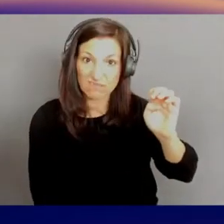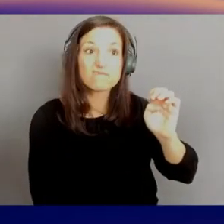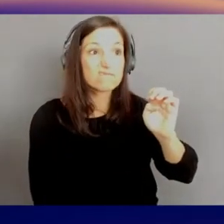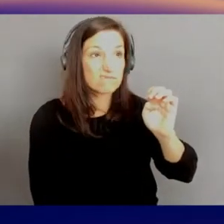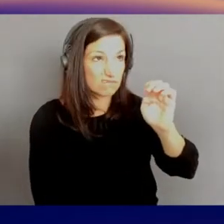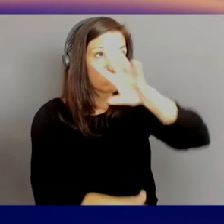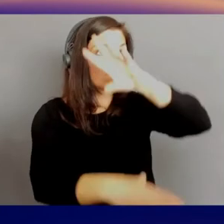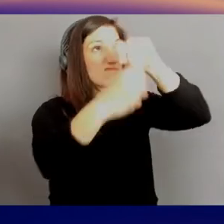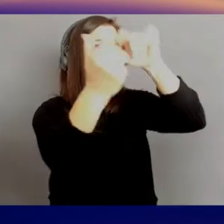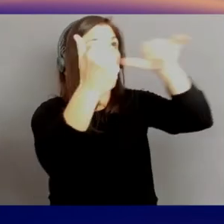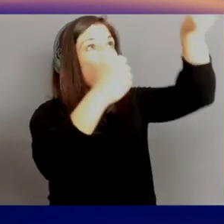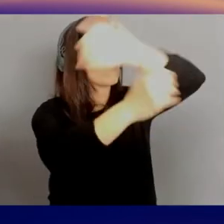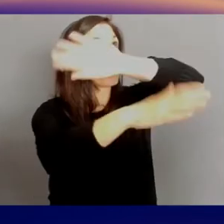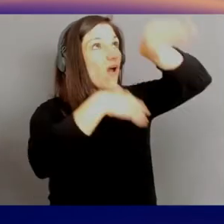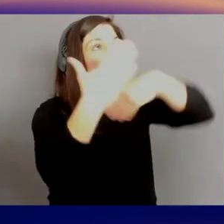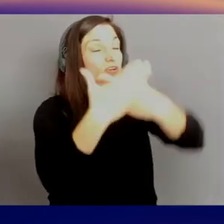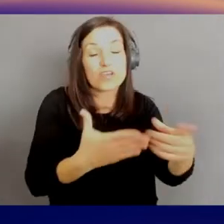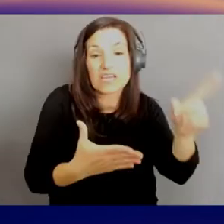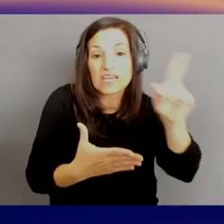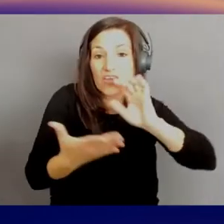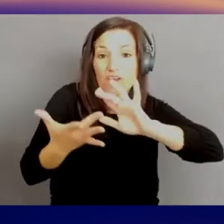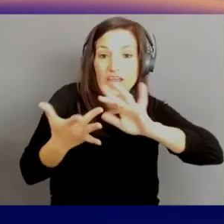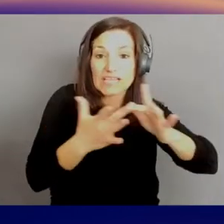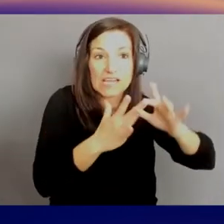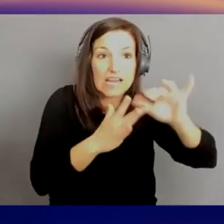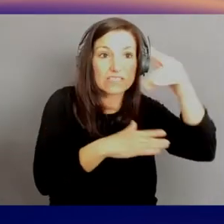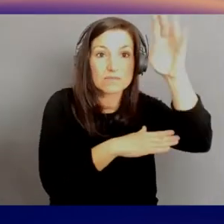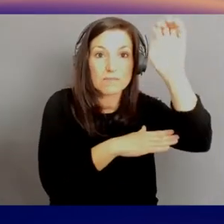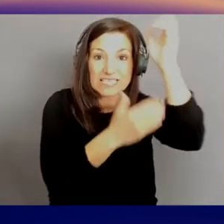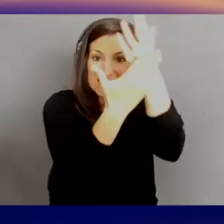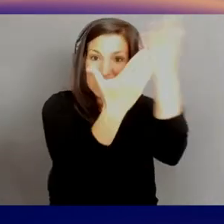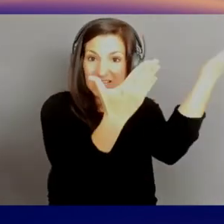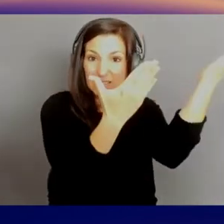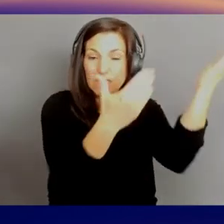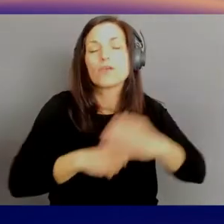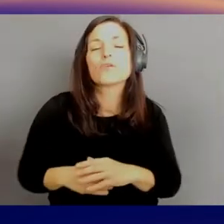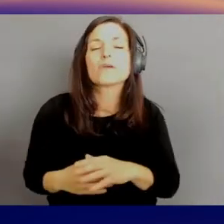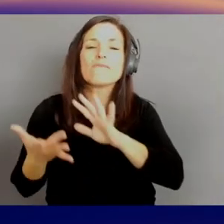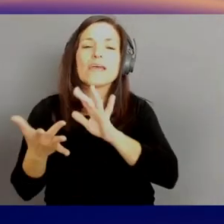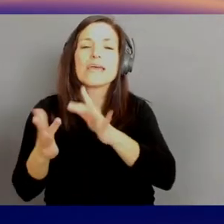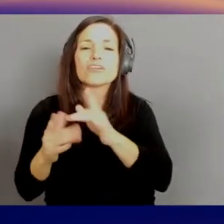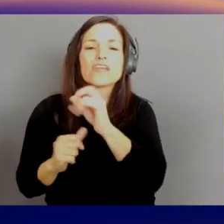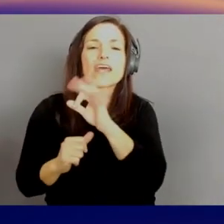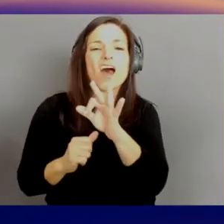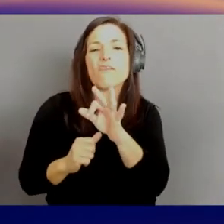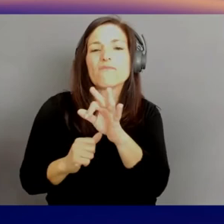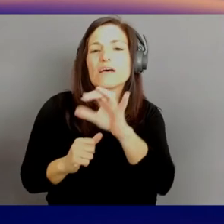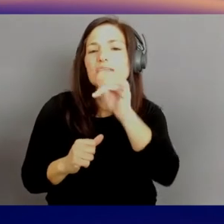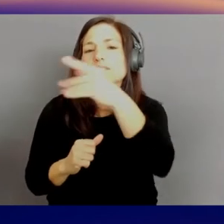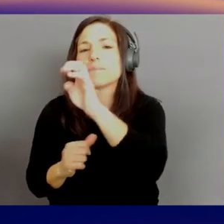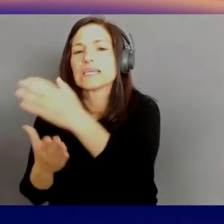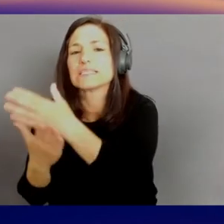Ah, yeah. - Not just Internet of Things. We'll have Internet of Medical Things, Internet of Military Things. It's becoming very specialized.